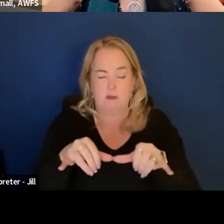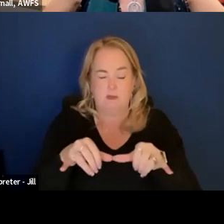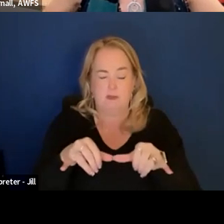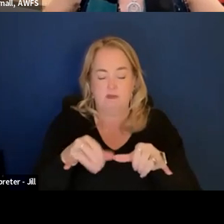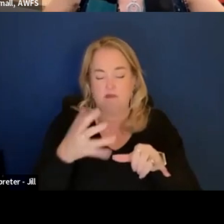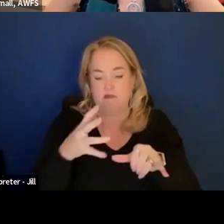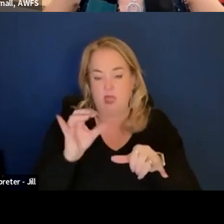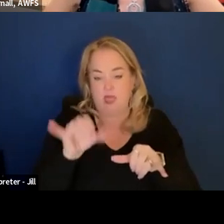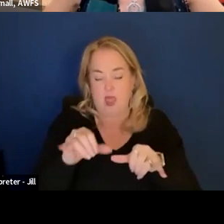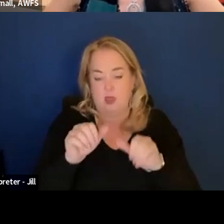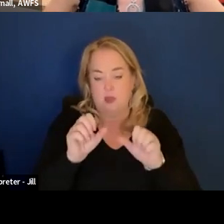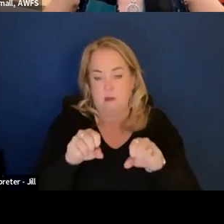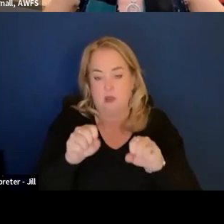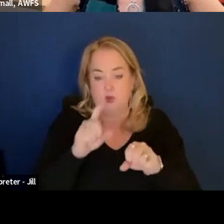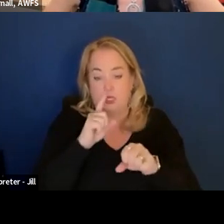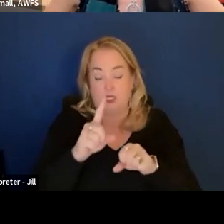like that could potentially be a good home for a pilot.